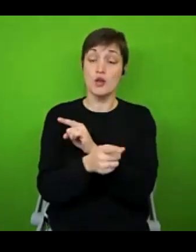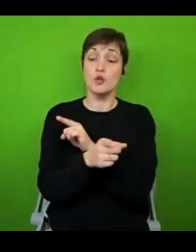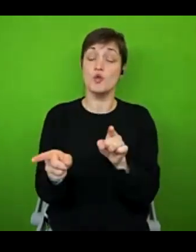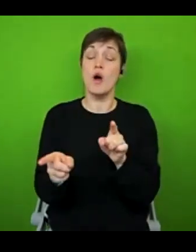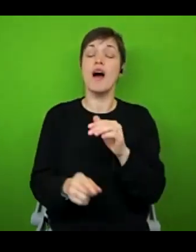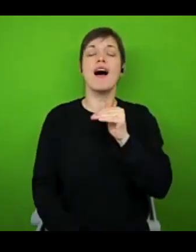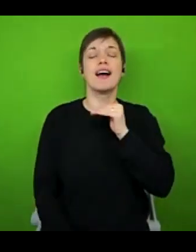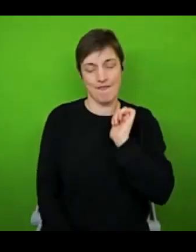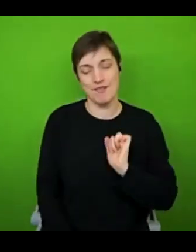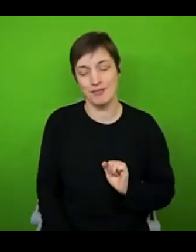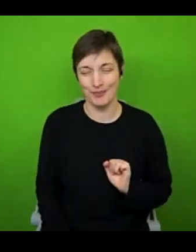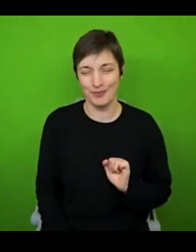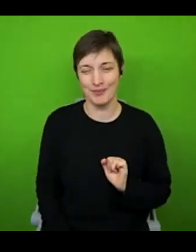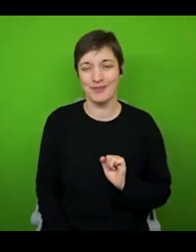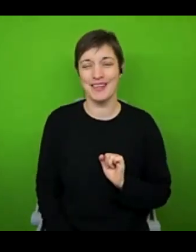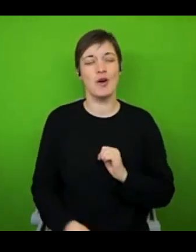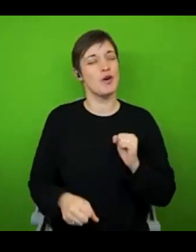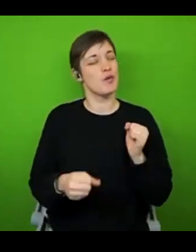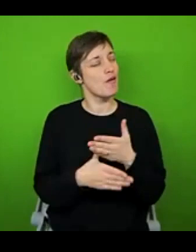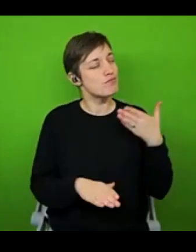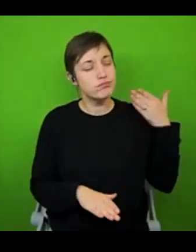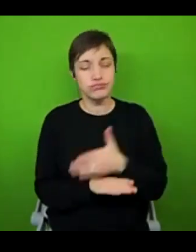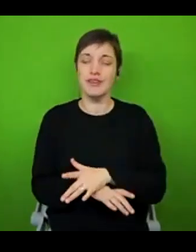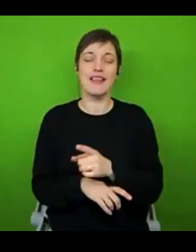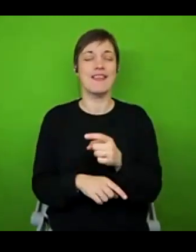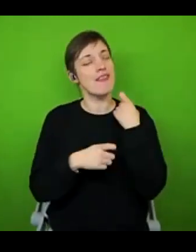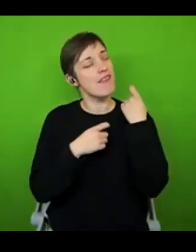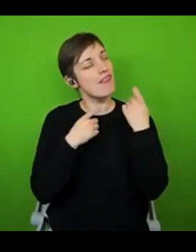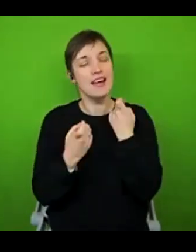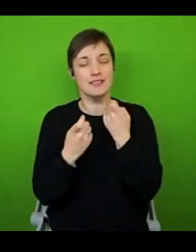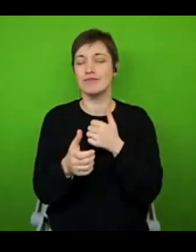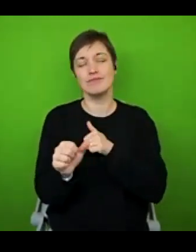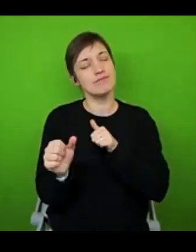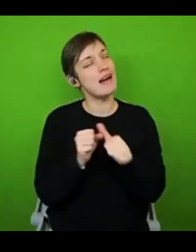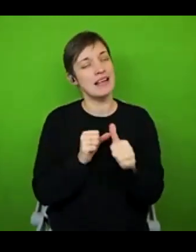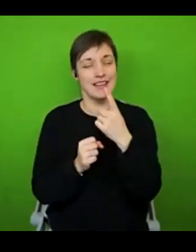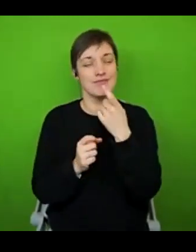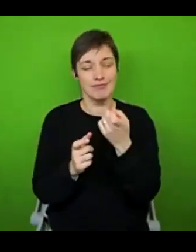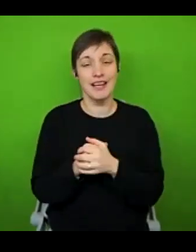enough, and you are doing much, much better than you think you are, you are so incredibly valid. And your